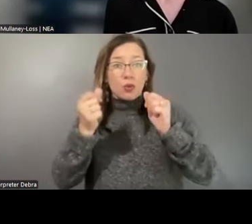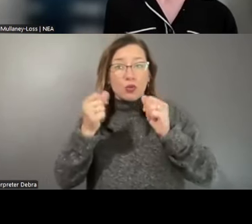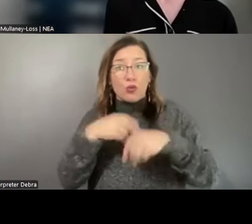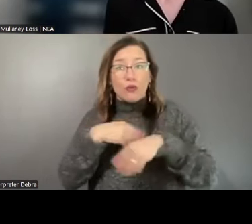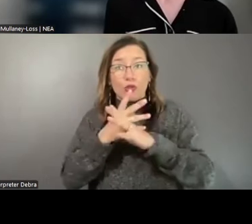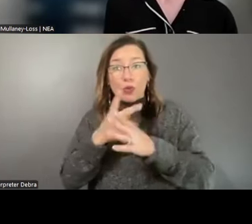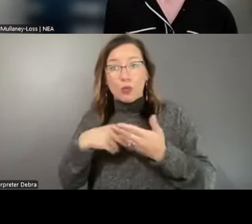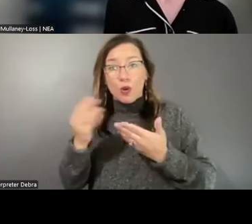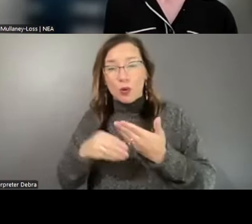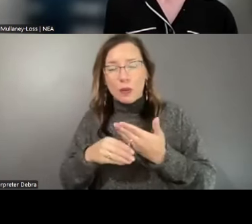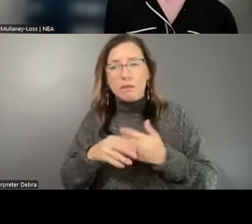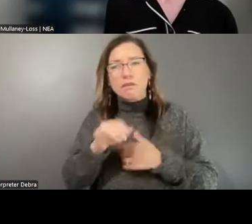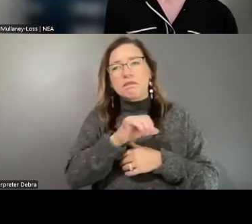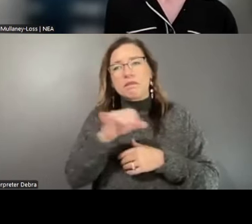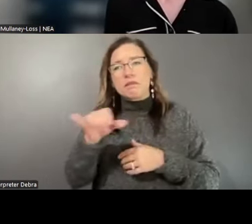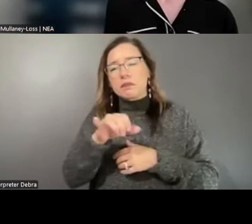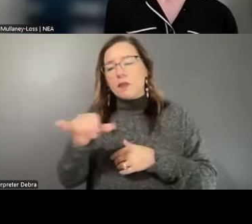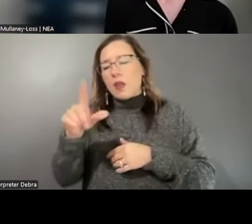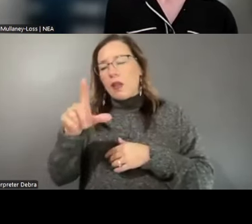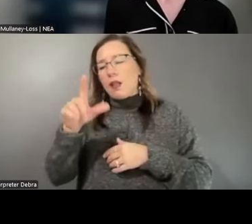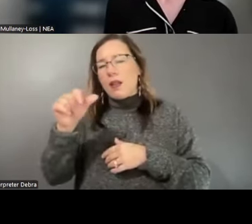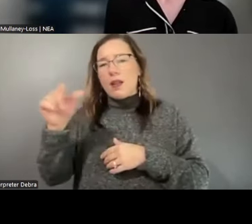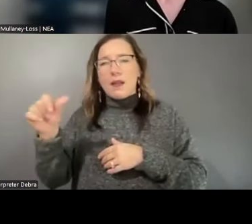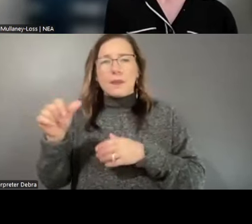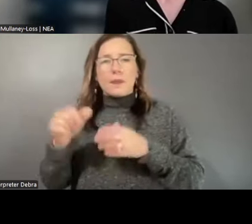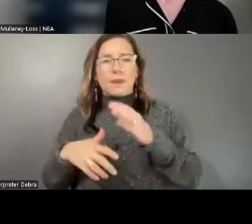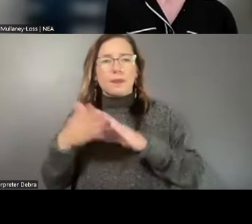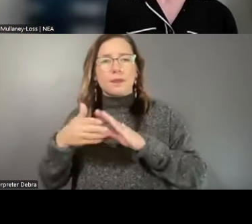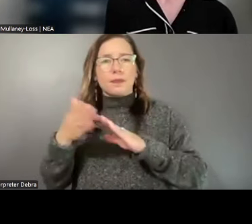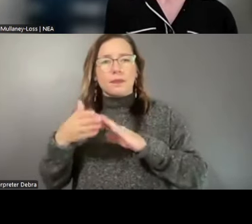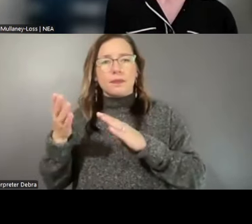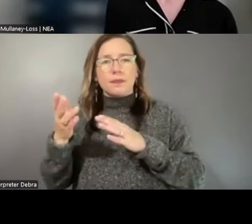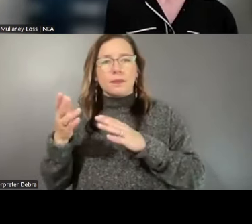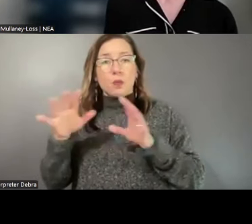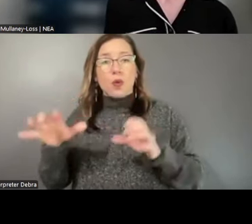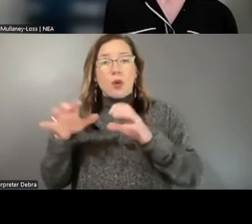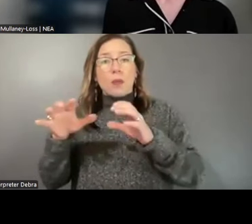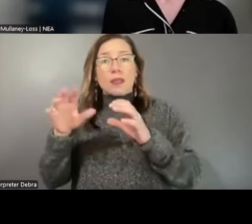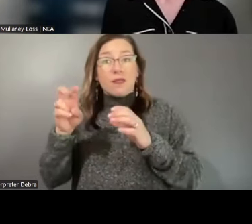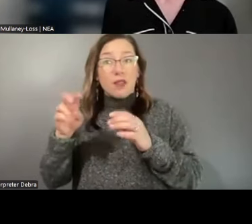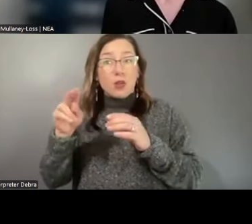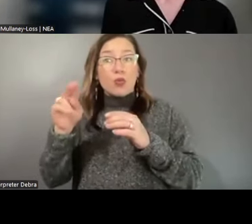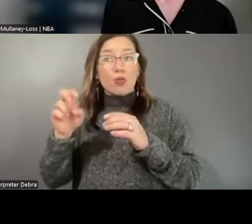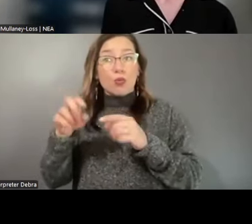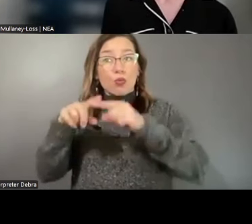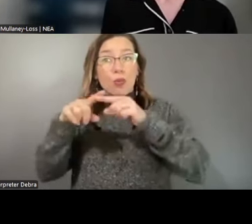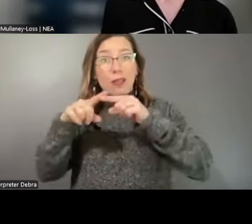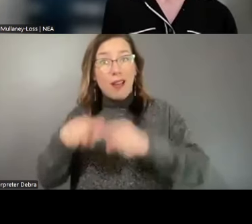Similarly, LAAs that operate performance venues and rely significantly on ticket sales as a